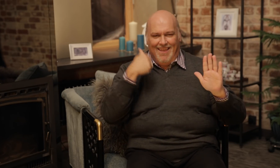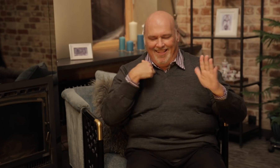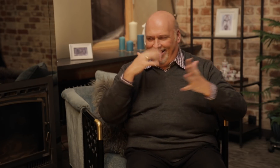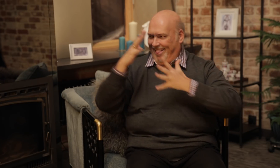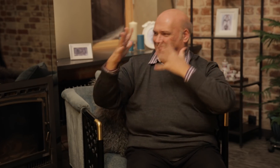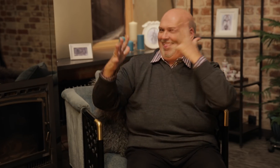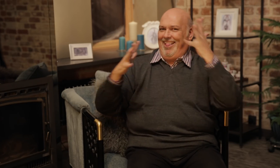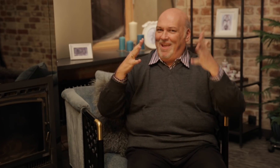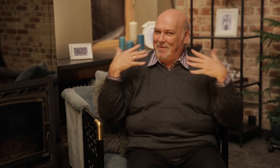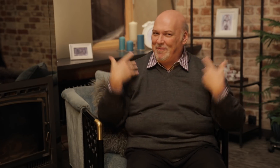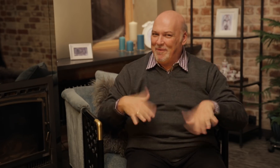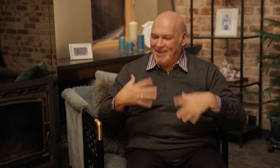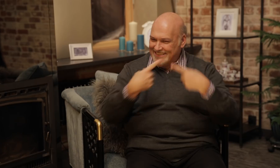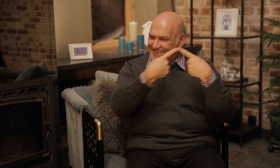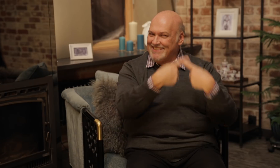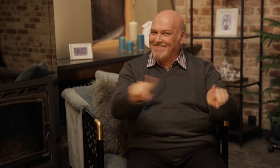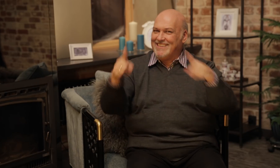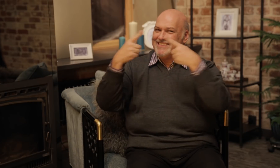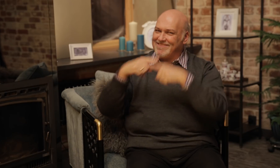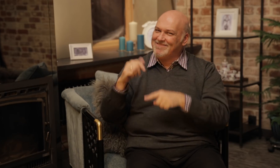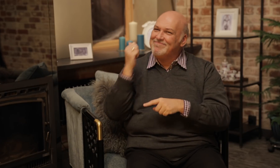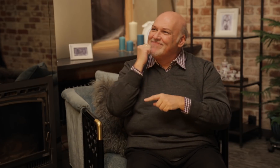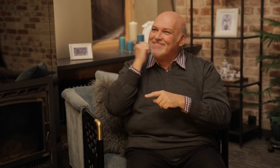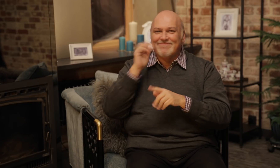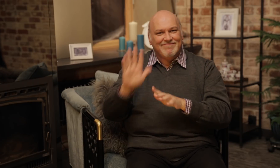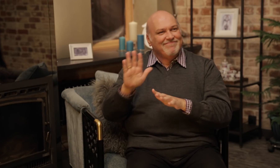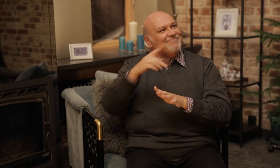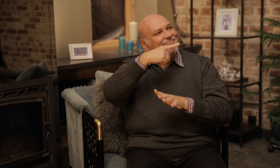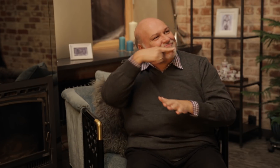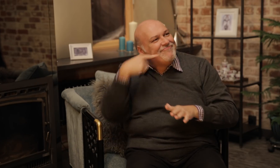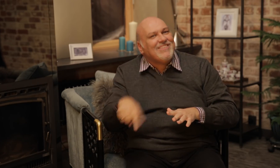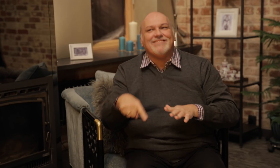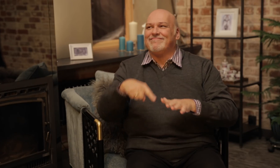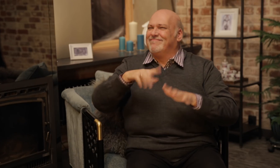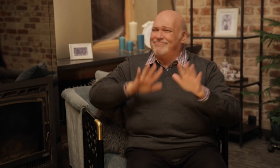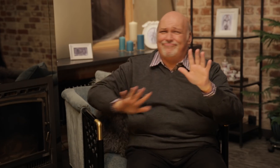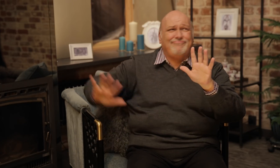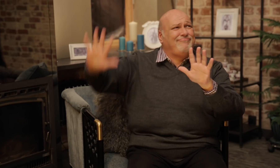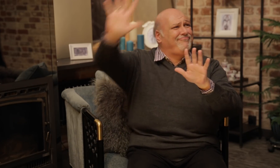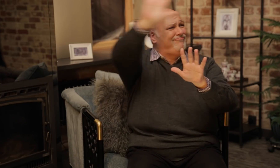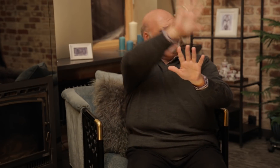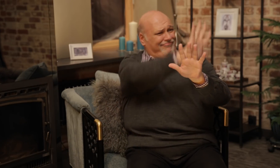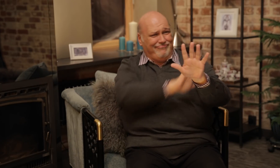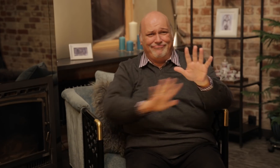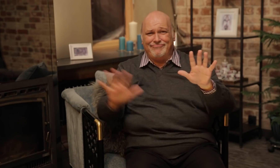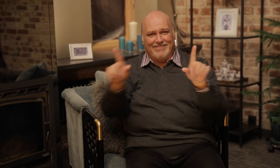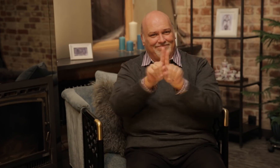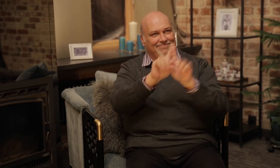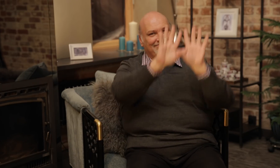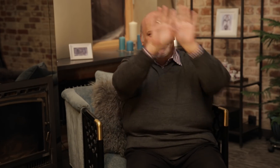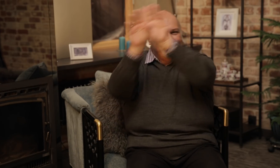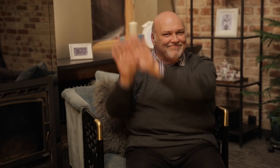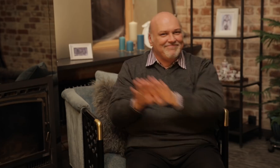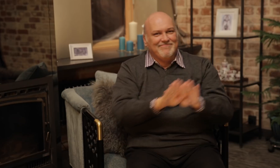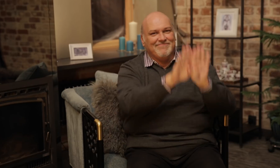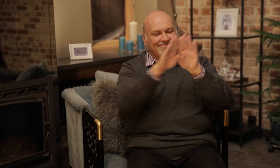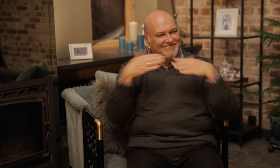It’s interesting to learn how they do this in Moscow, and all across Russia.